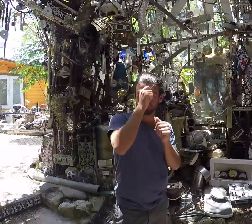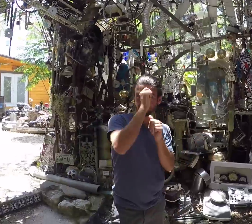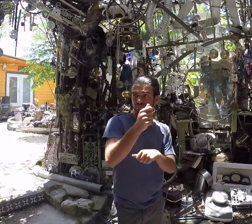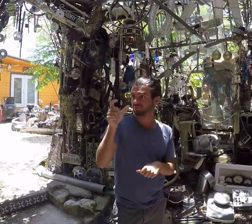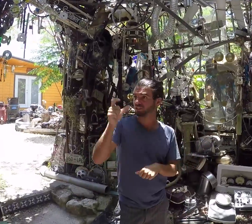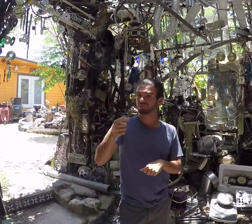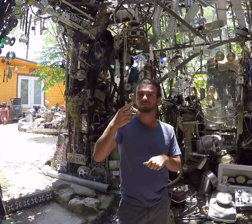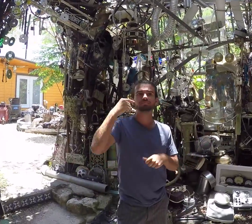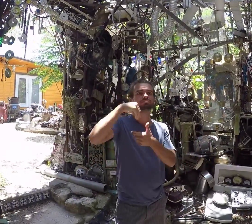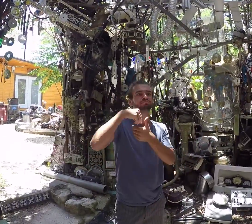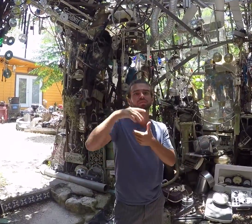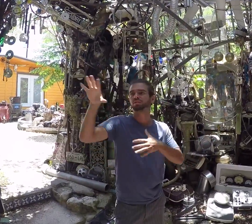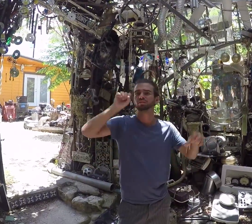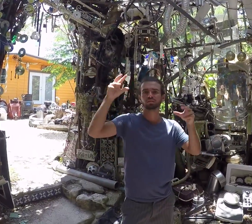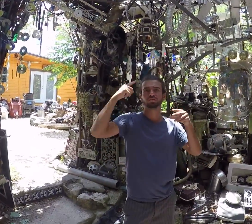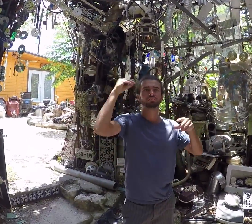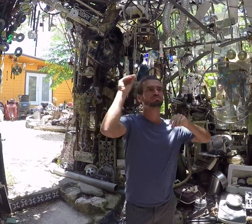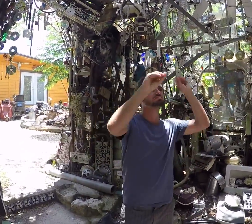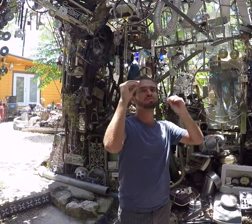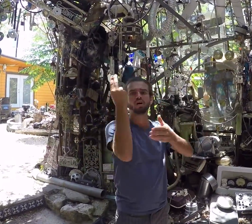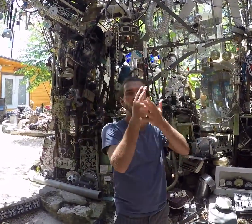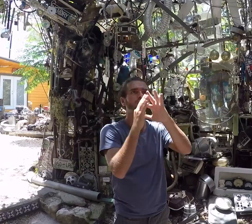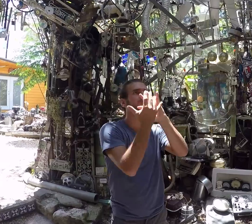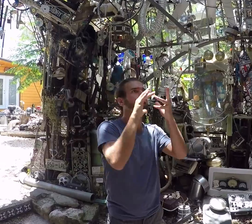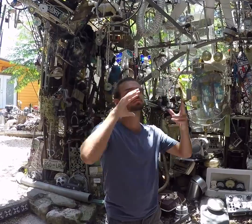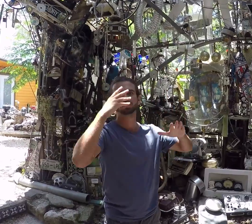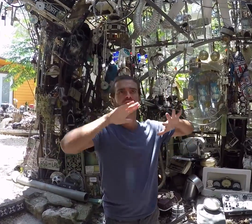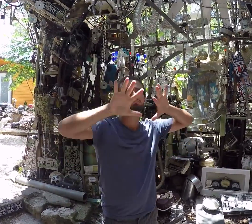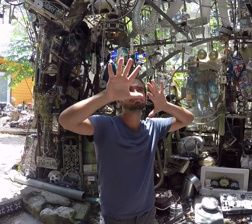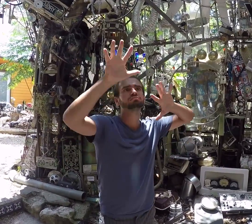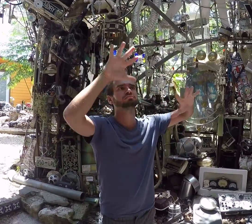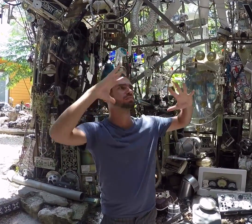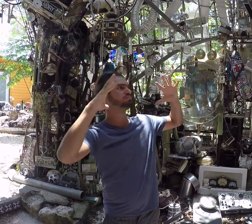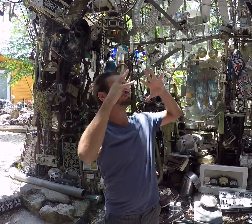I truly admire and respect this artist for creating this gorgeous work.